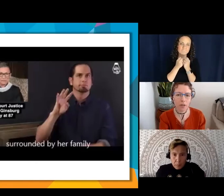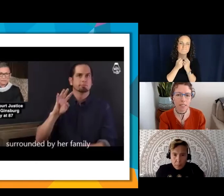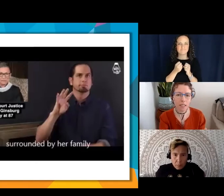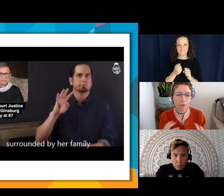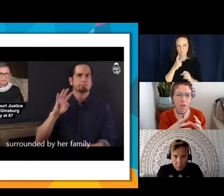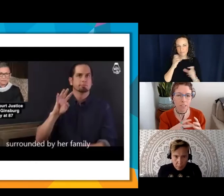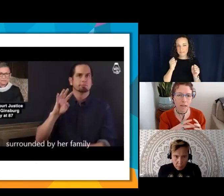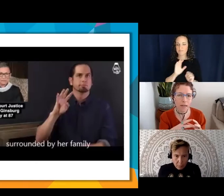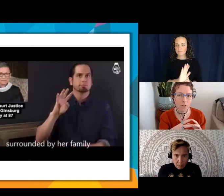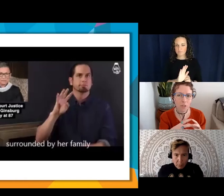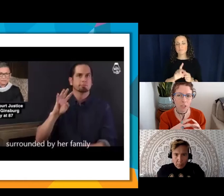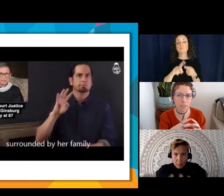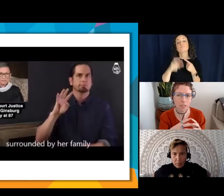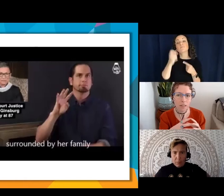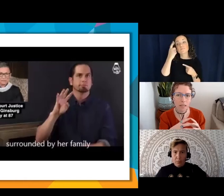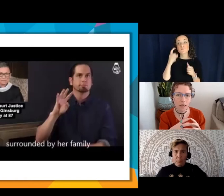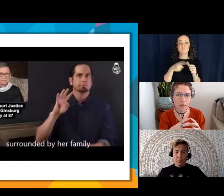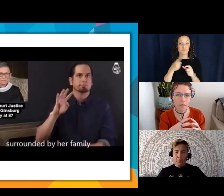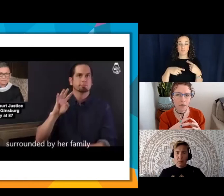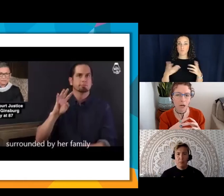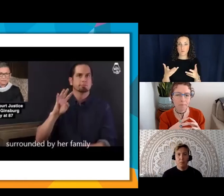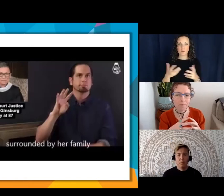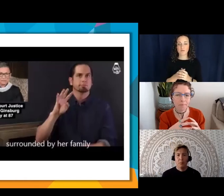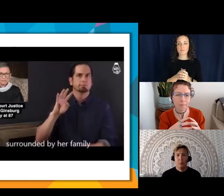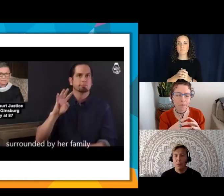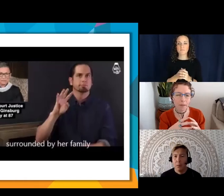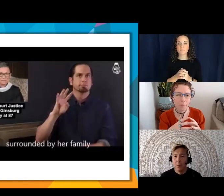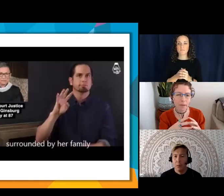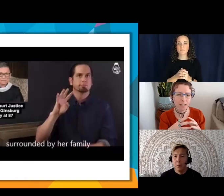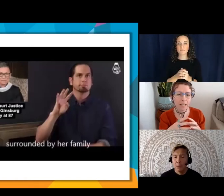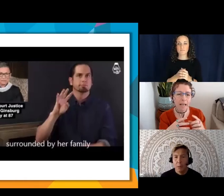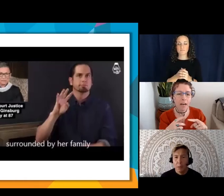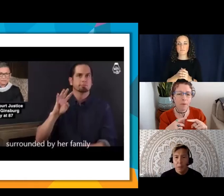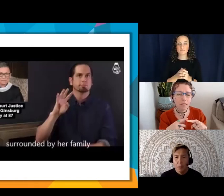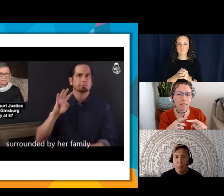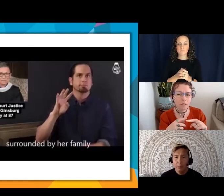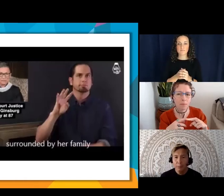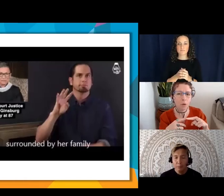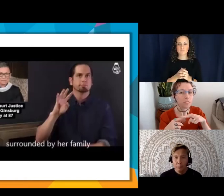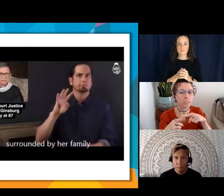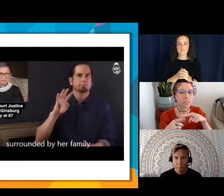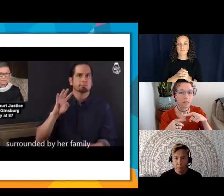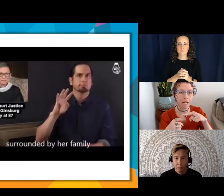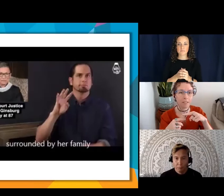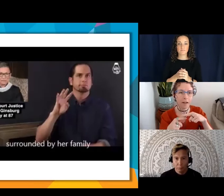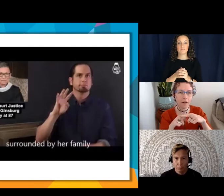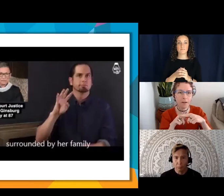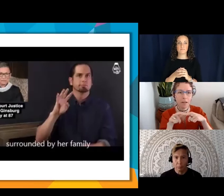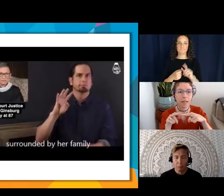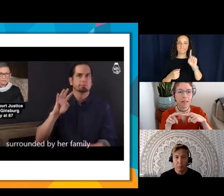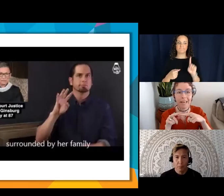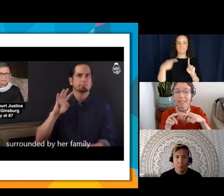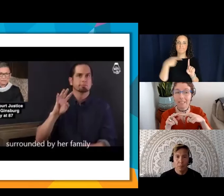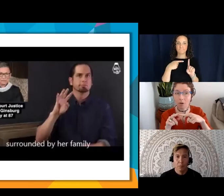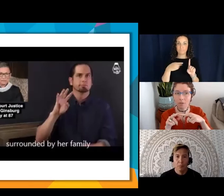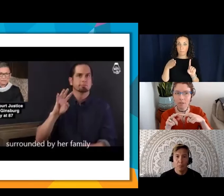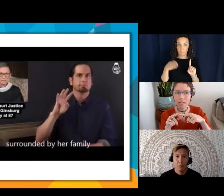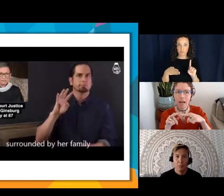see the first sign, which is the basically animate person classifier, laying down, and